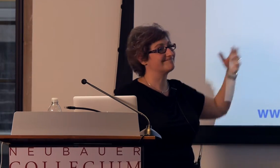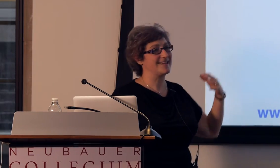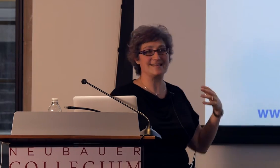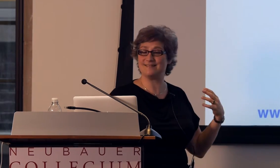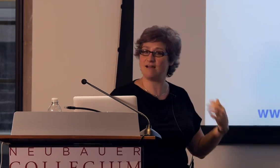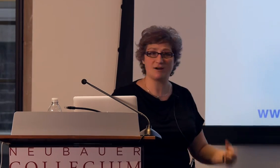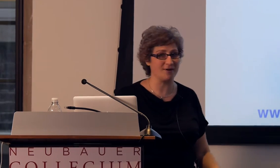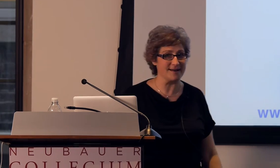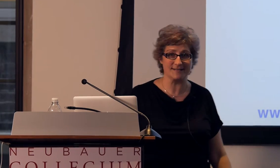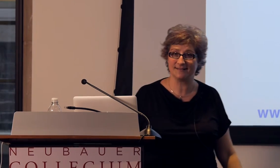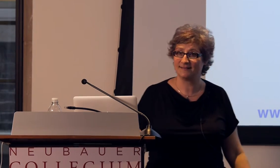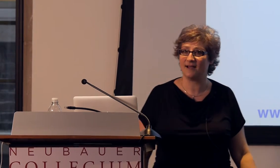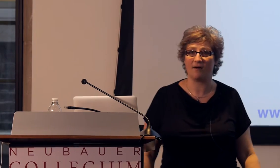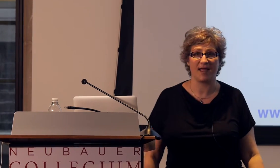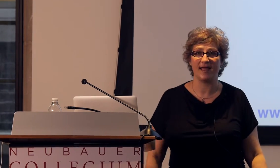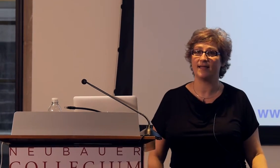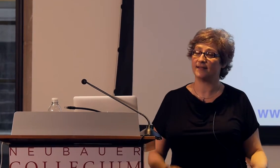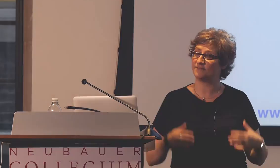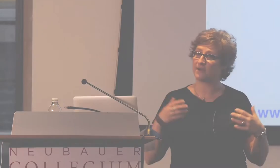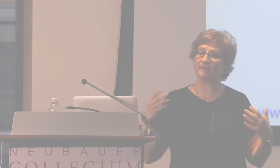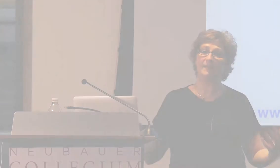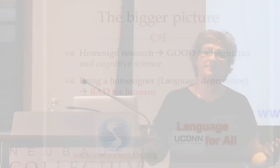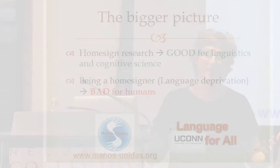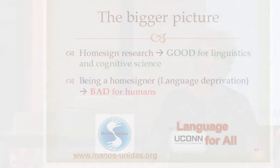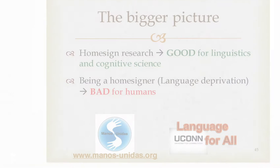is not great, okay, it's very limiting.